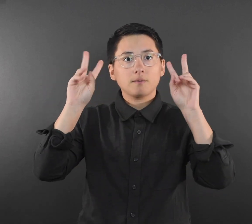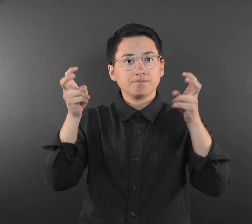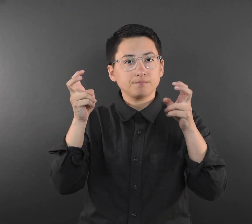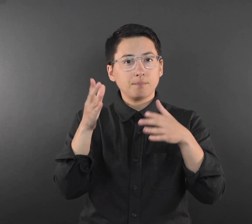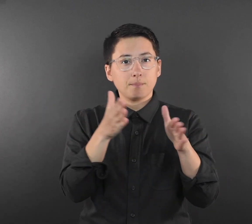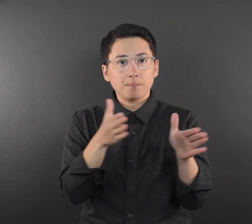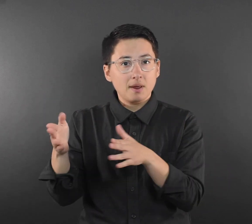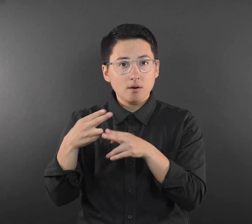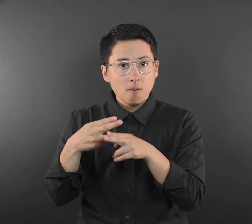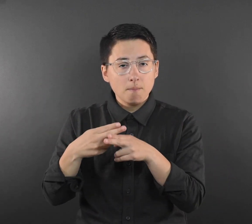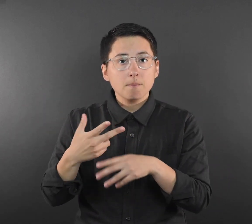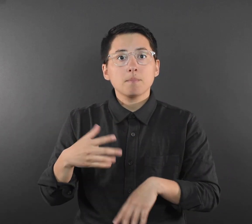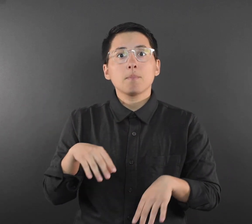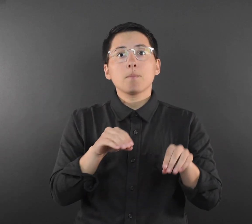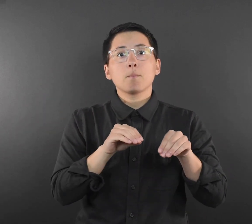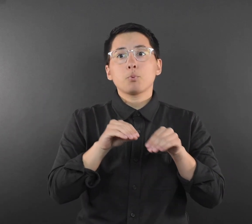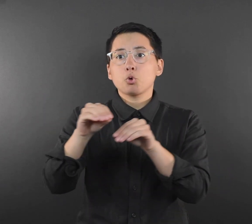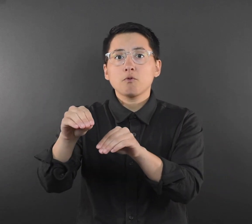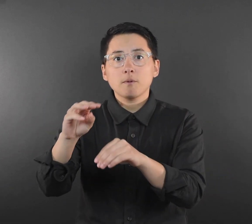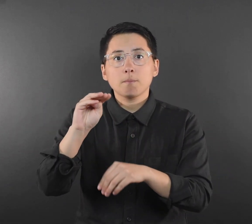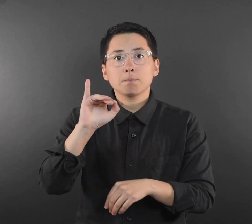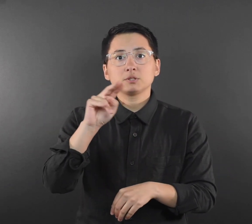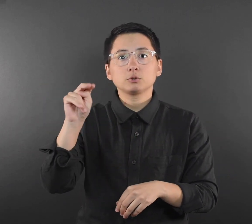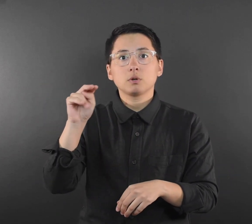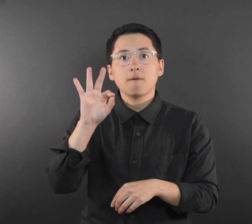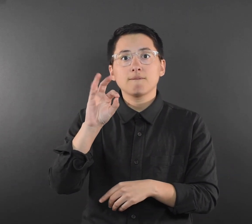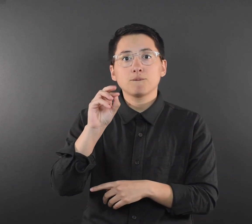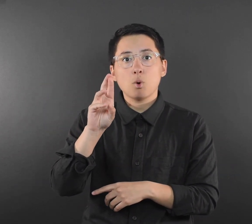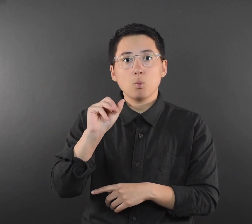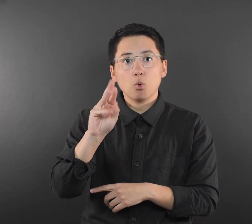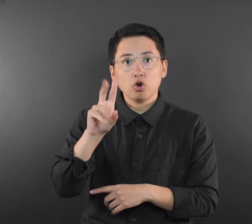Governor Walz looks forward to sharing his plan to Move Minnesota Forward.